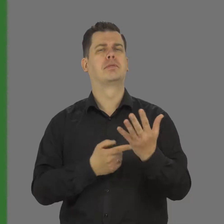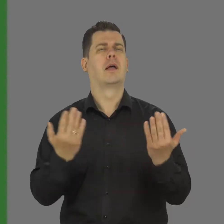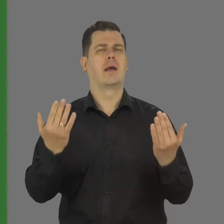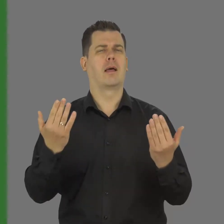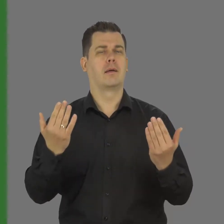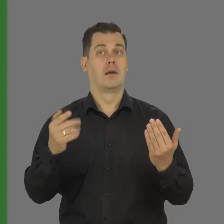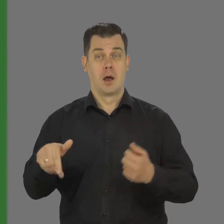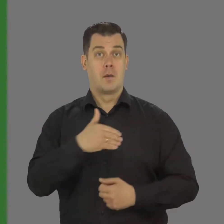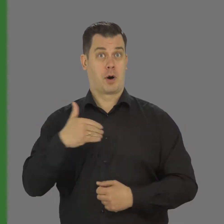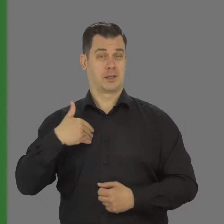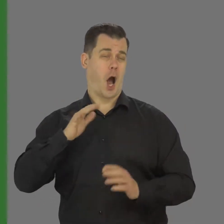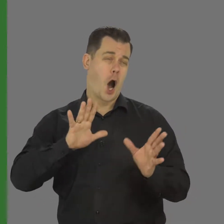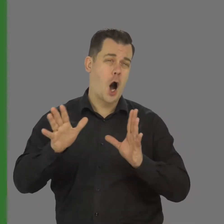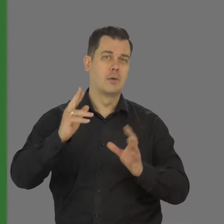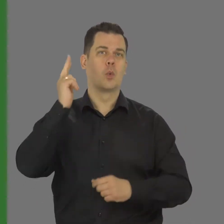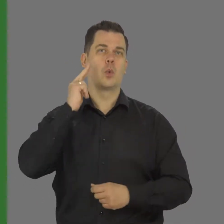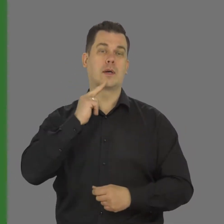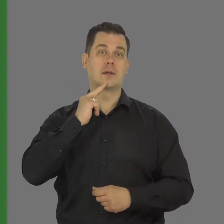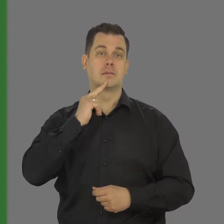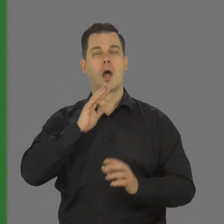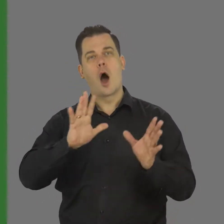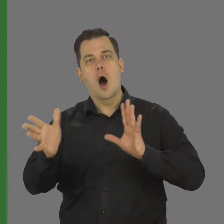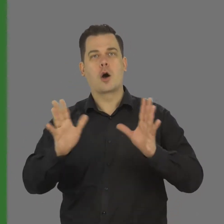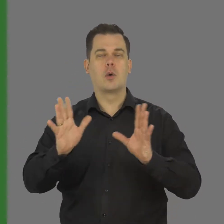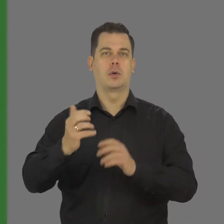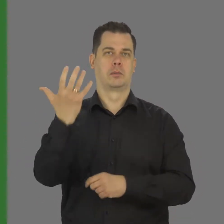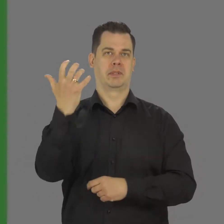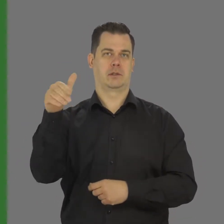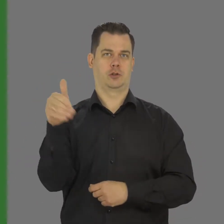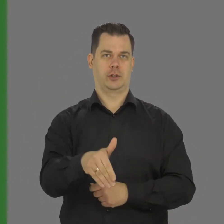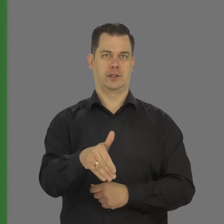It is estimated that the number of deaf people in Poland, it reaches about 500,000